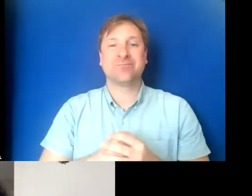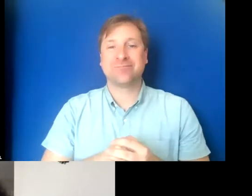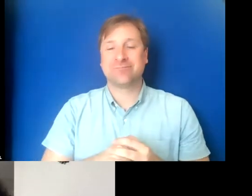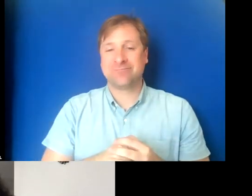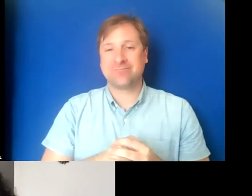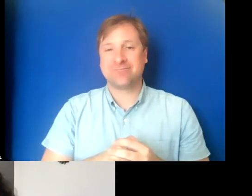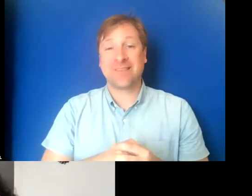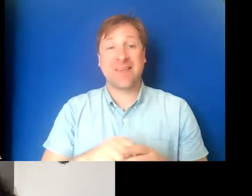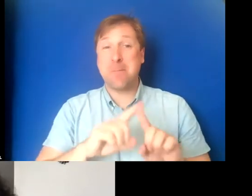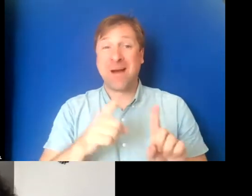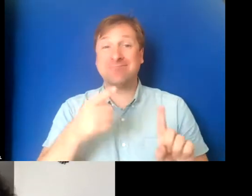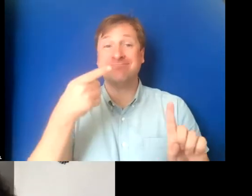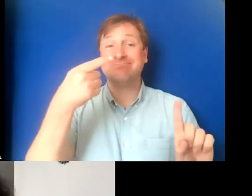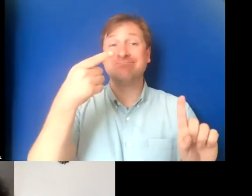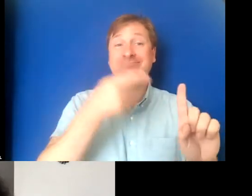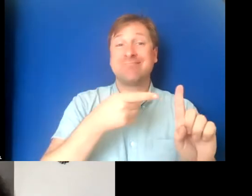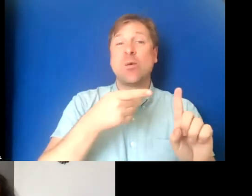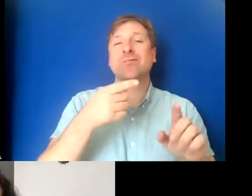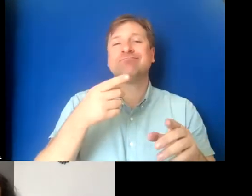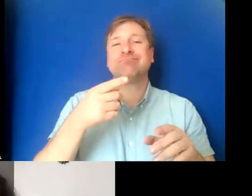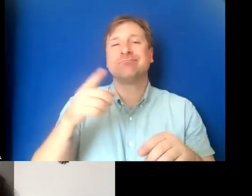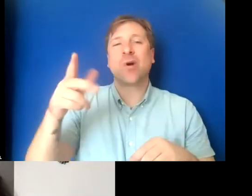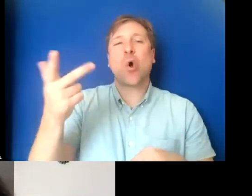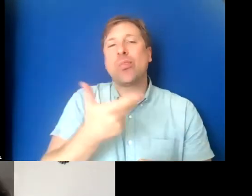And they were talking about topics around disability stigma.